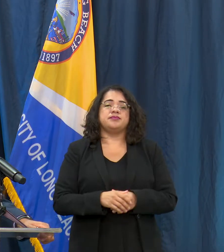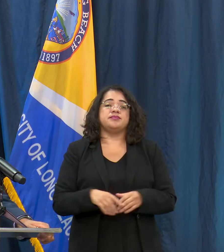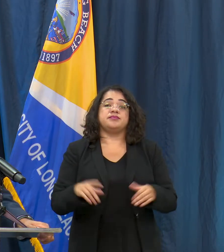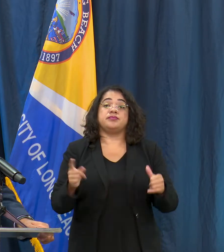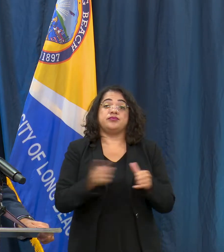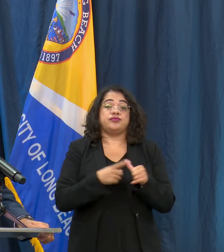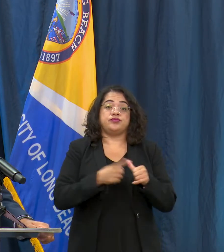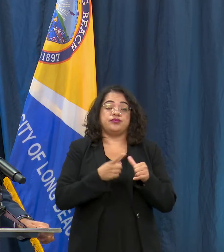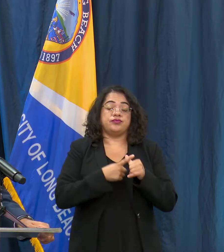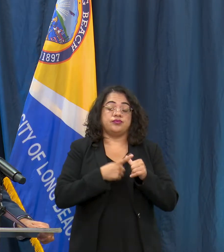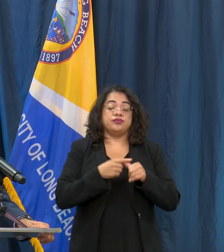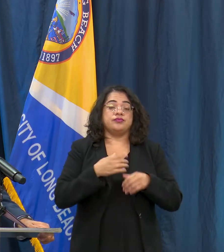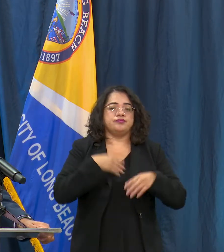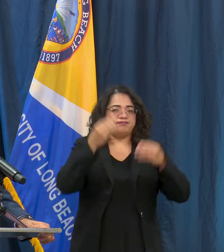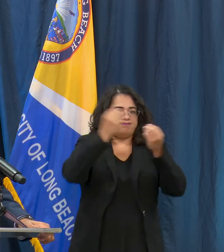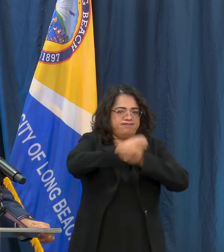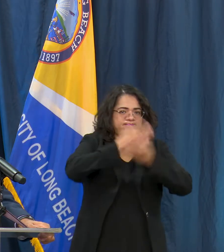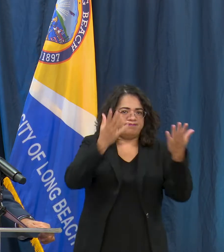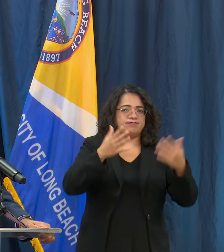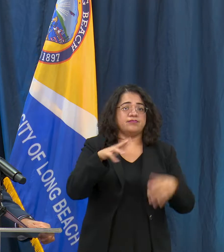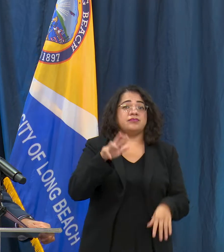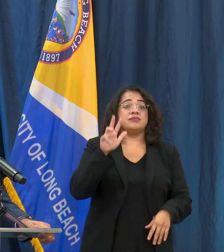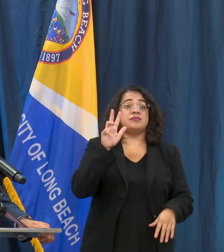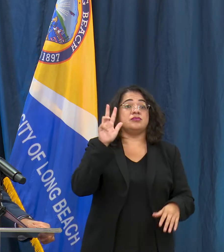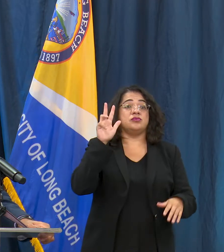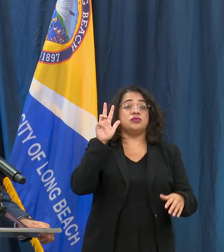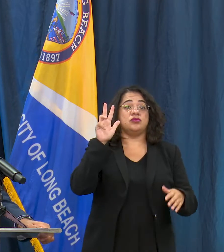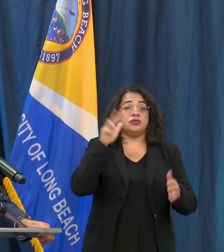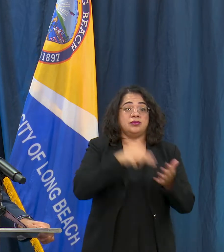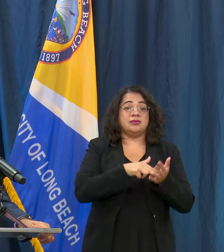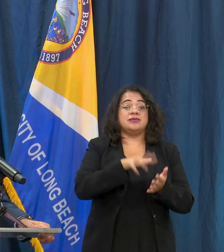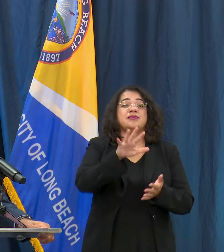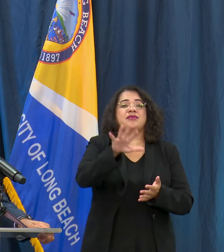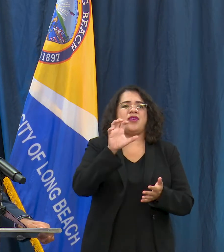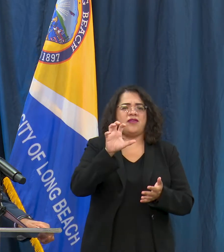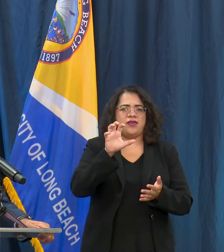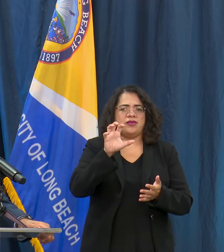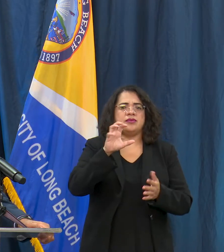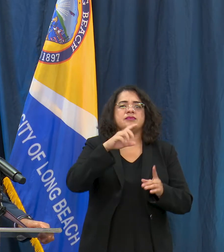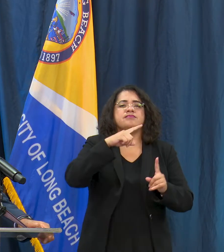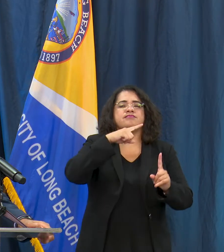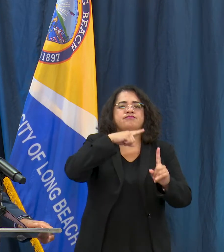we've had about 3,500 residents that have tested positive for COVID and